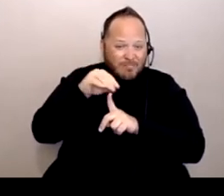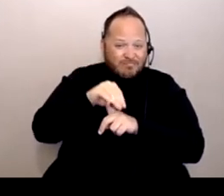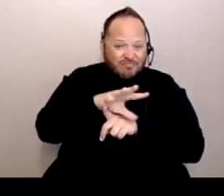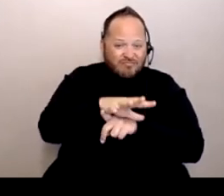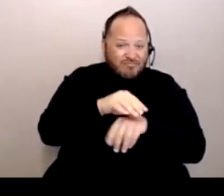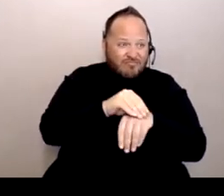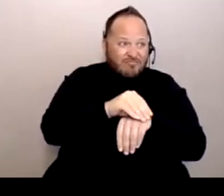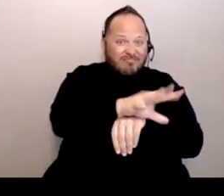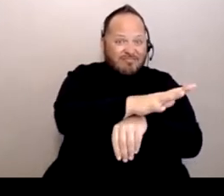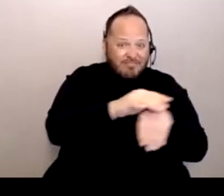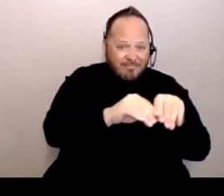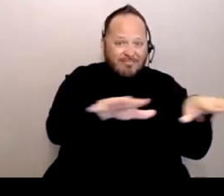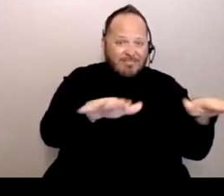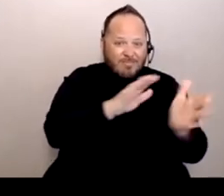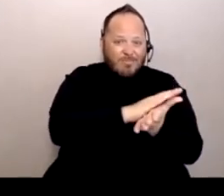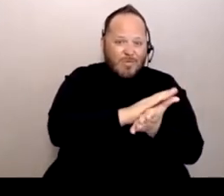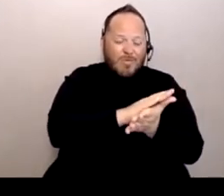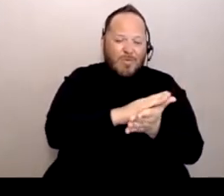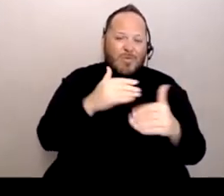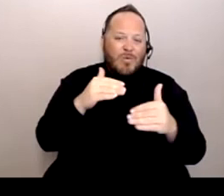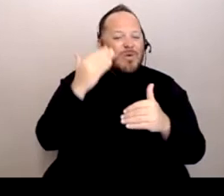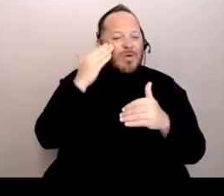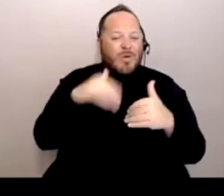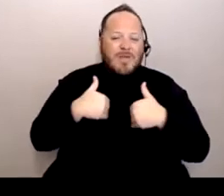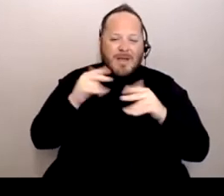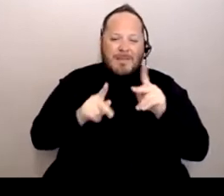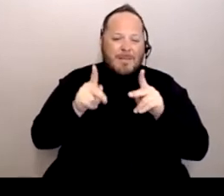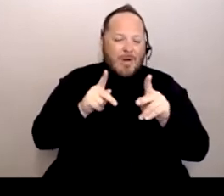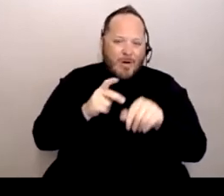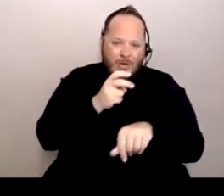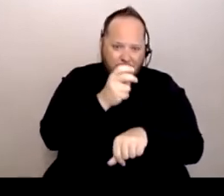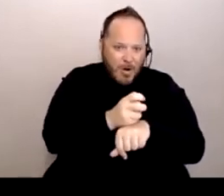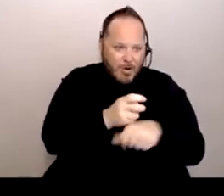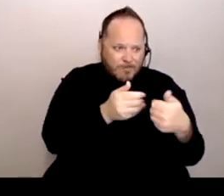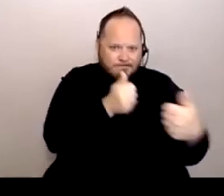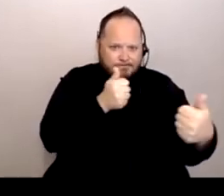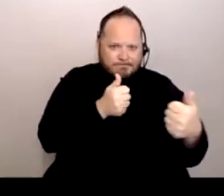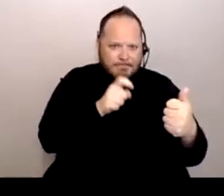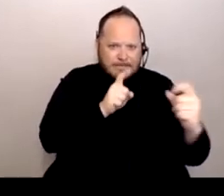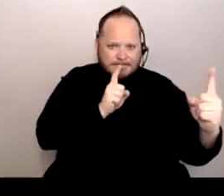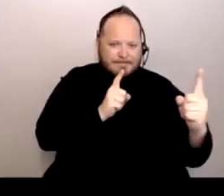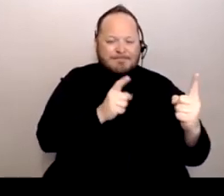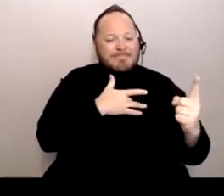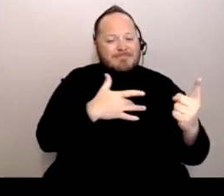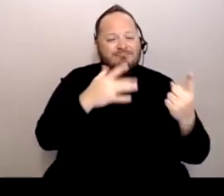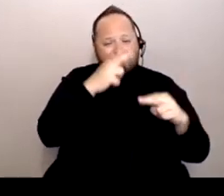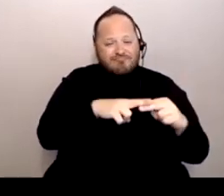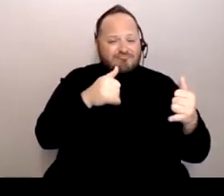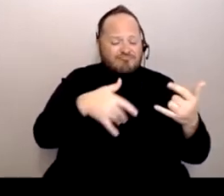And especially since we've been so isolated. So it causes a really hard situation.